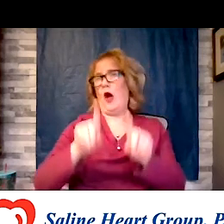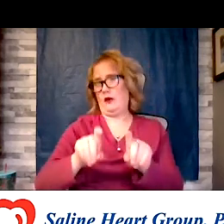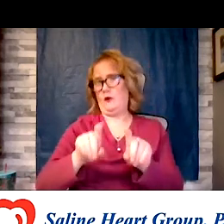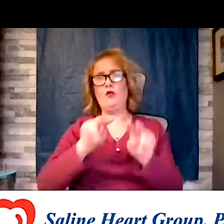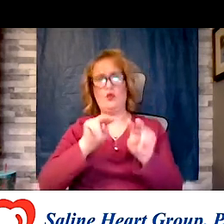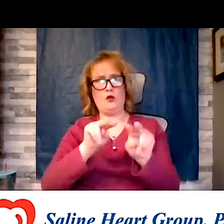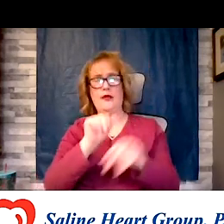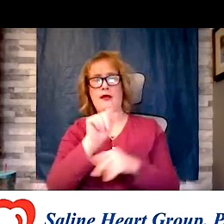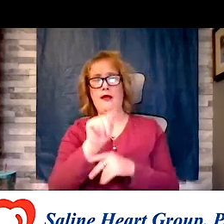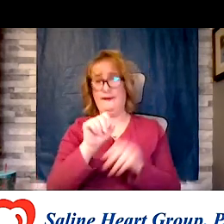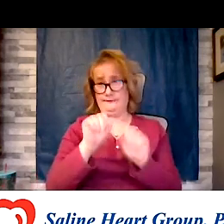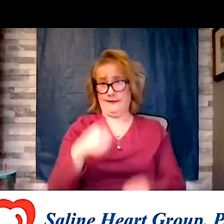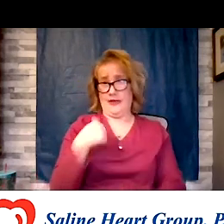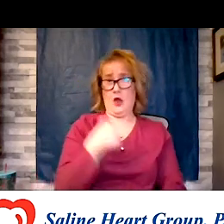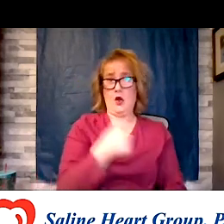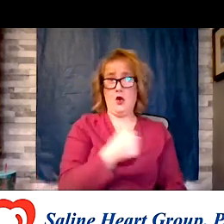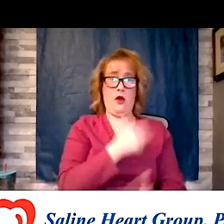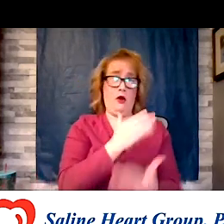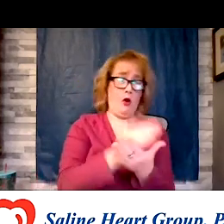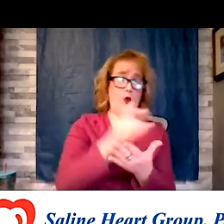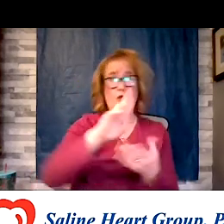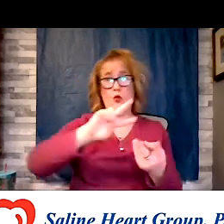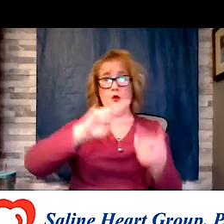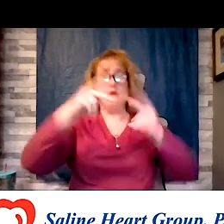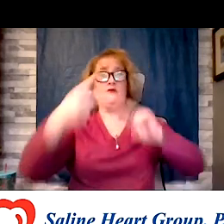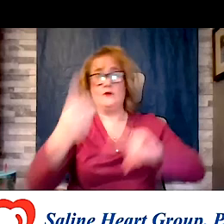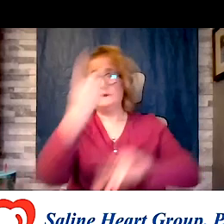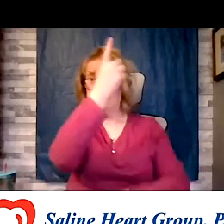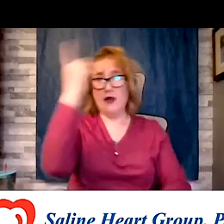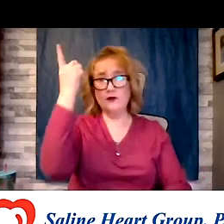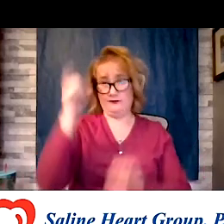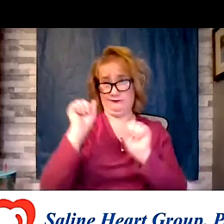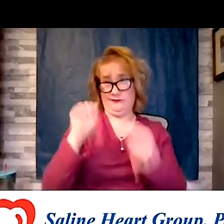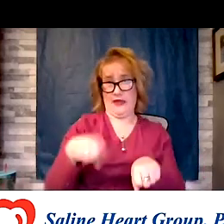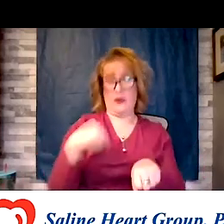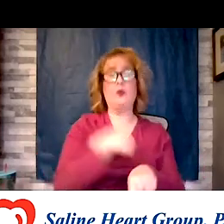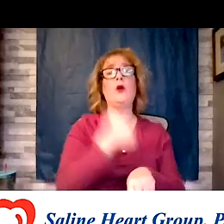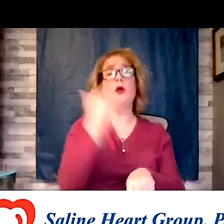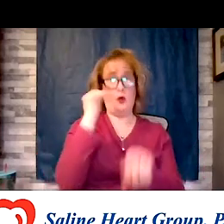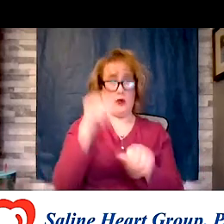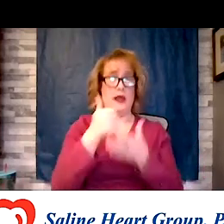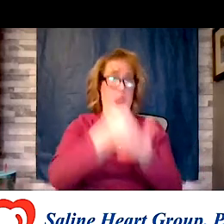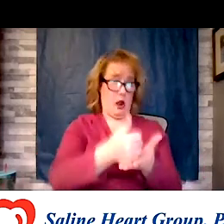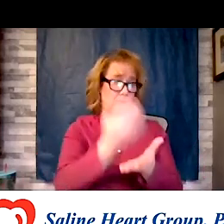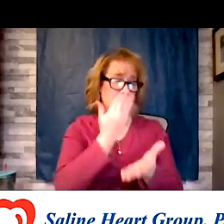reverse even dementia. We know it can help diabetes. We know it can help coronary artery